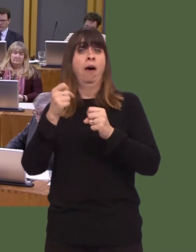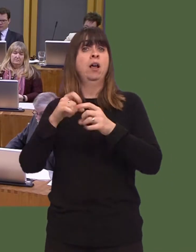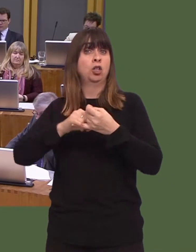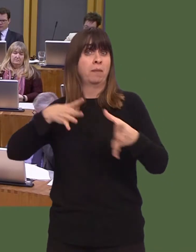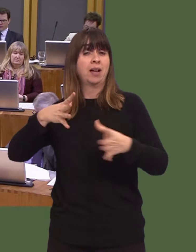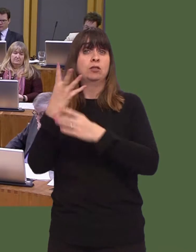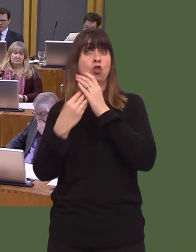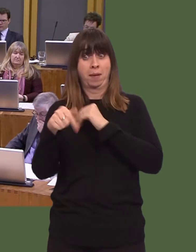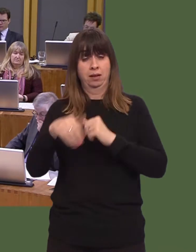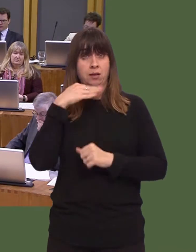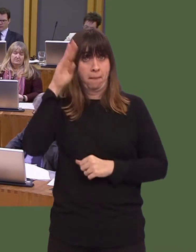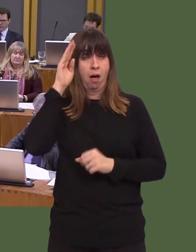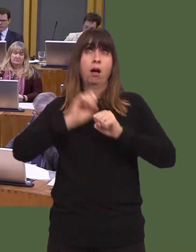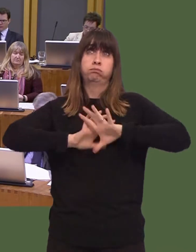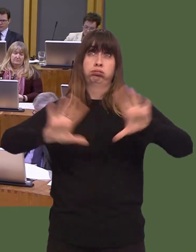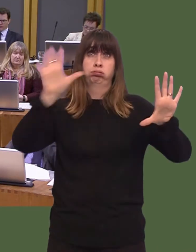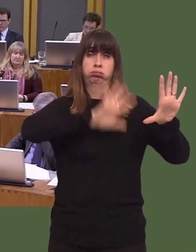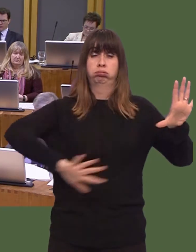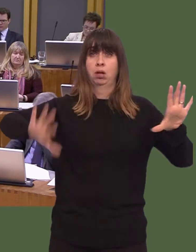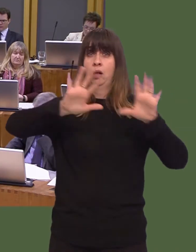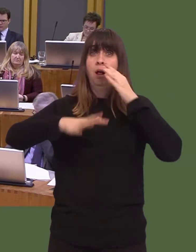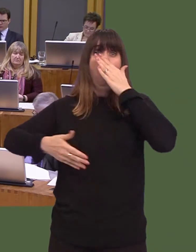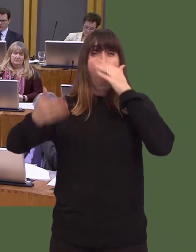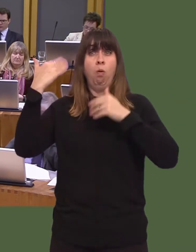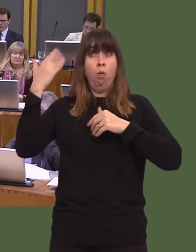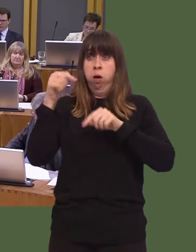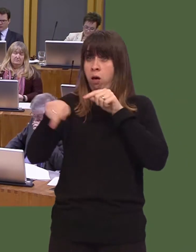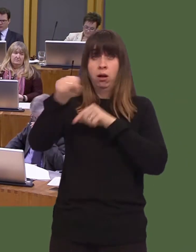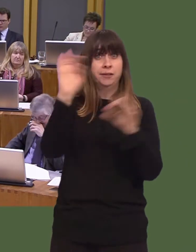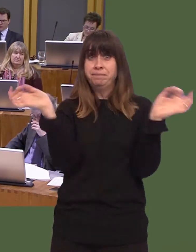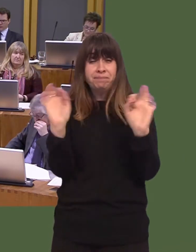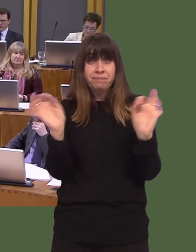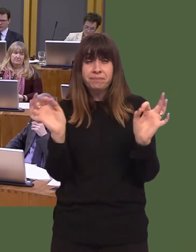Many of those premises would never have had access without Government intervention because the market was never there.